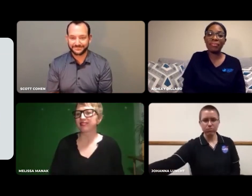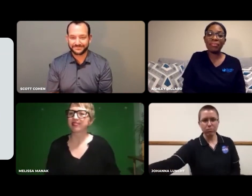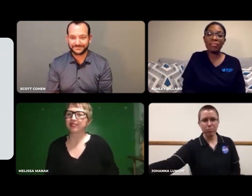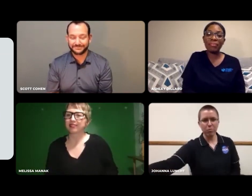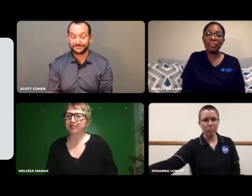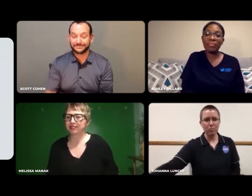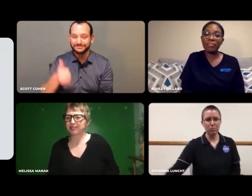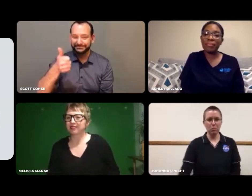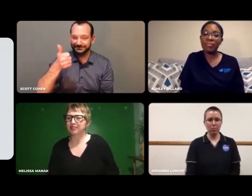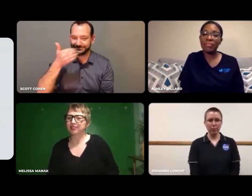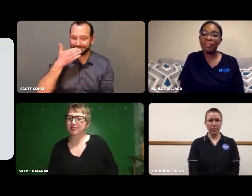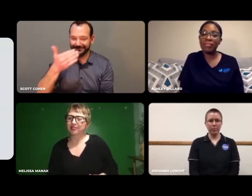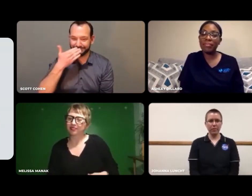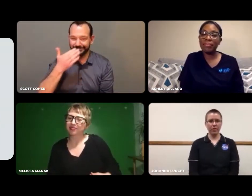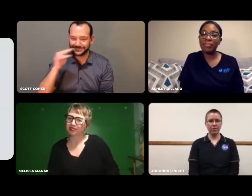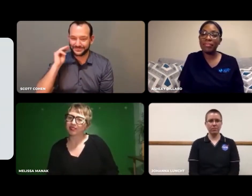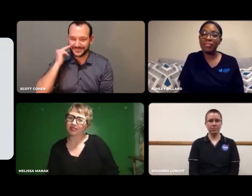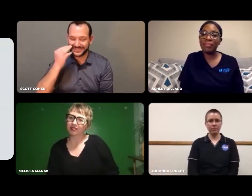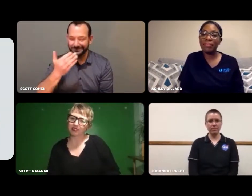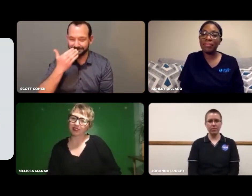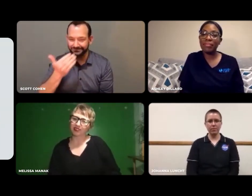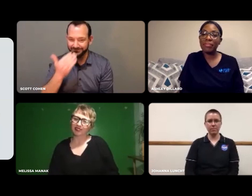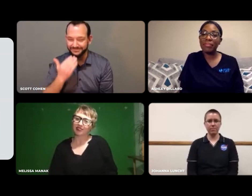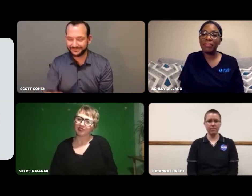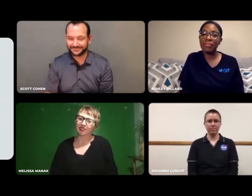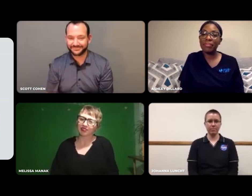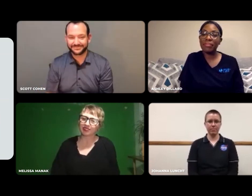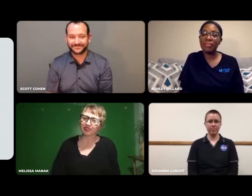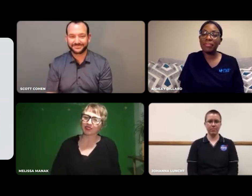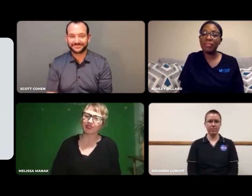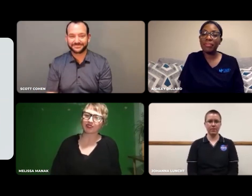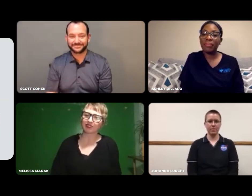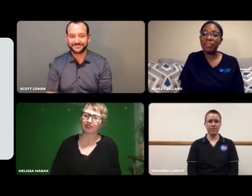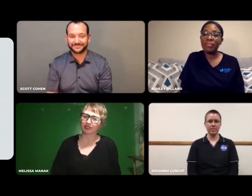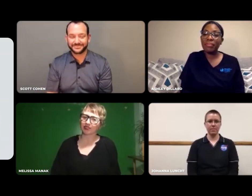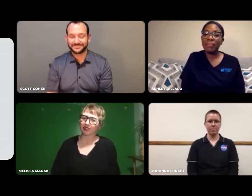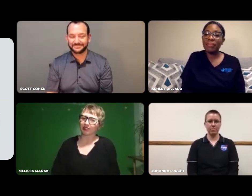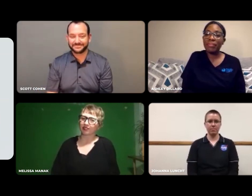Thank you, Melissa.